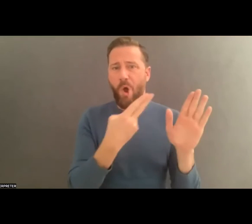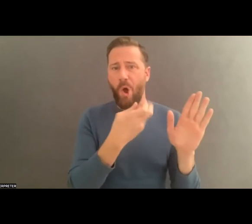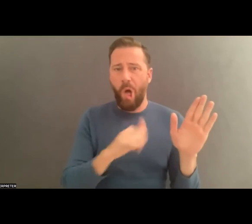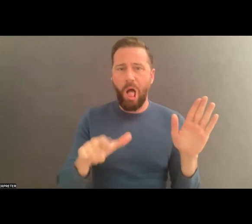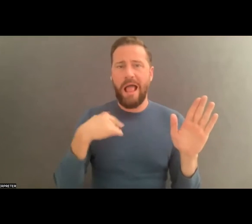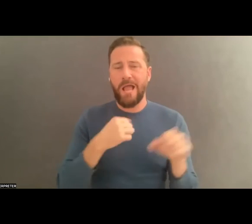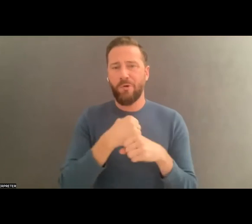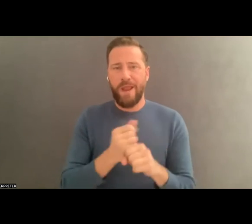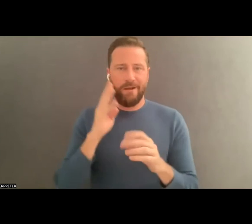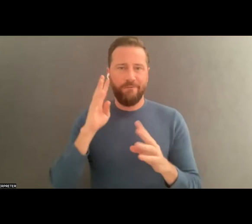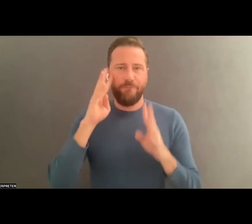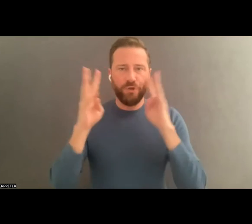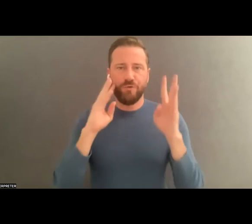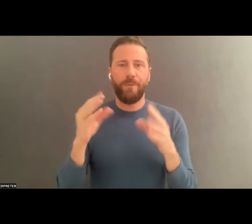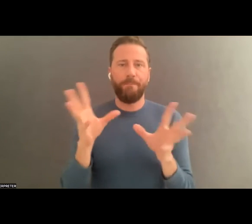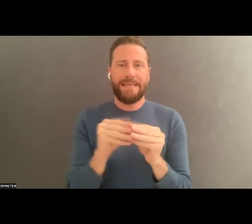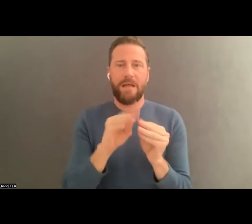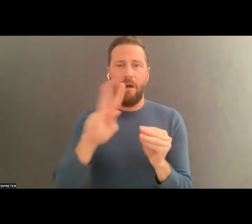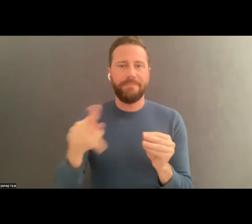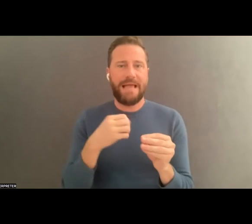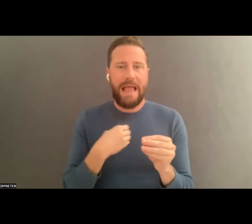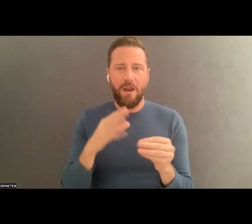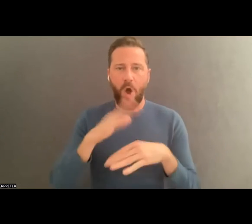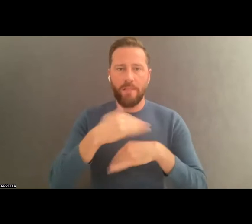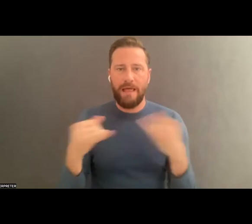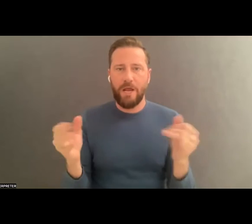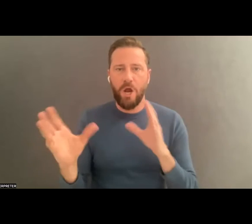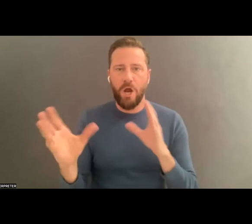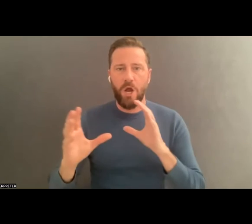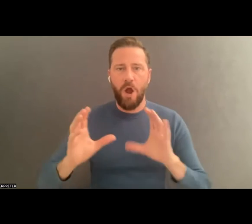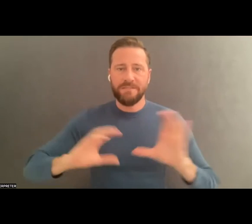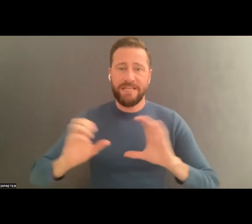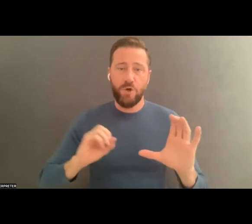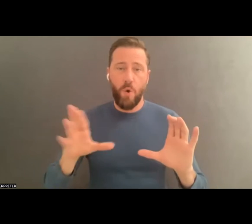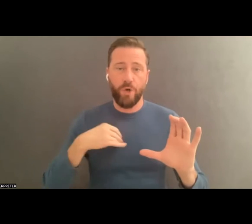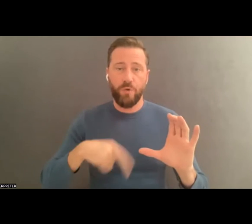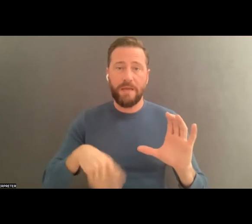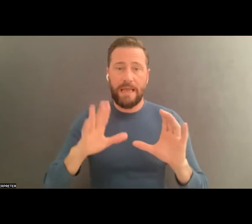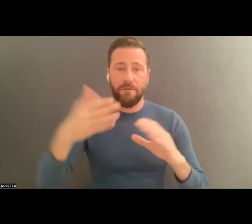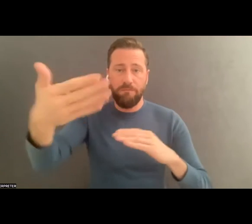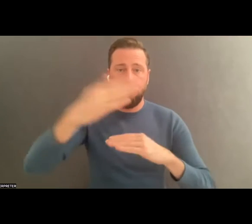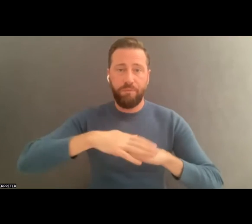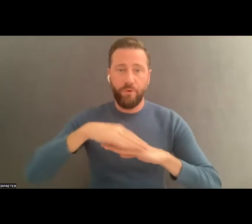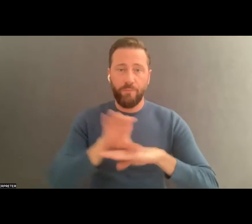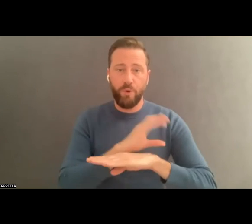conversations at our community board, or take some time away from the screen and rest. Three, to explore more concepts